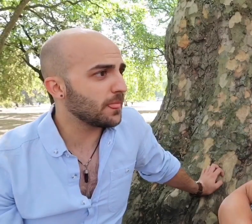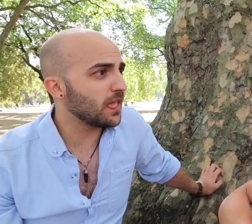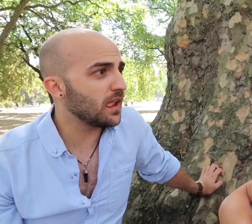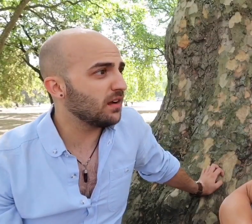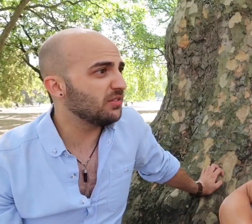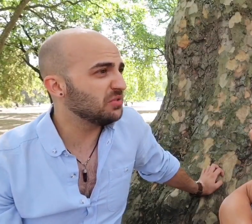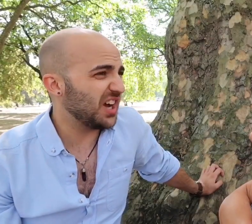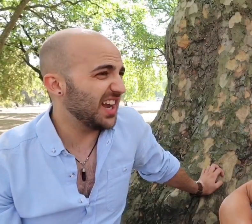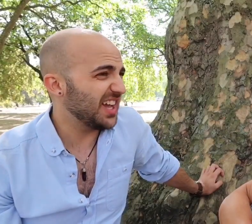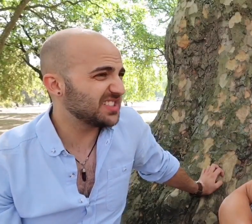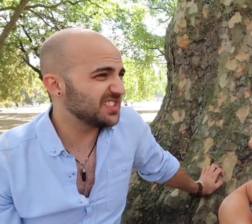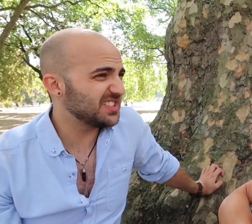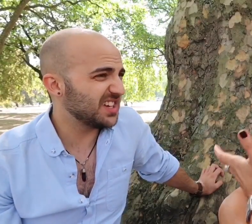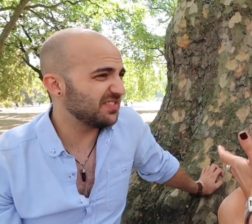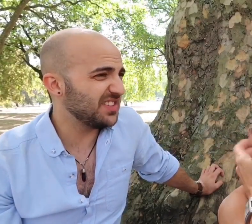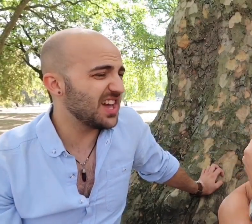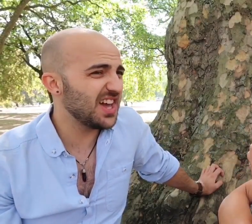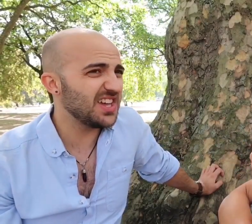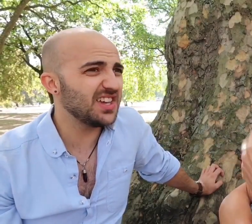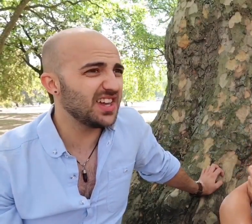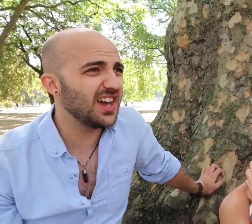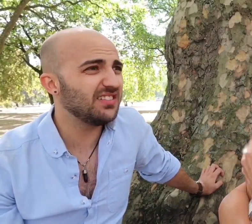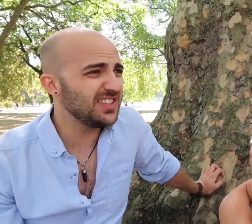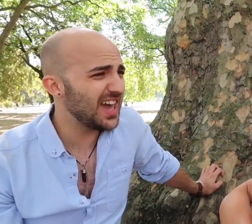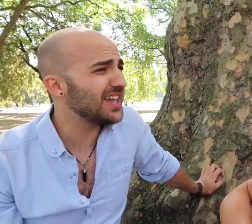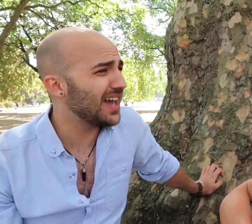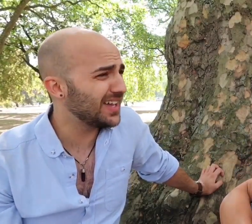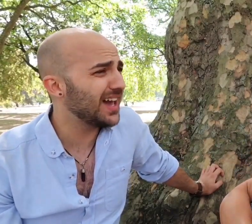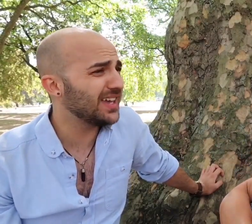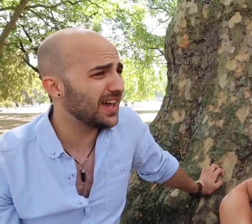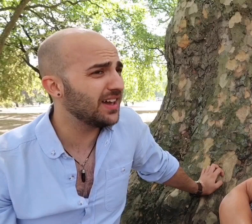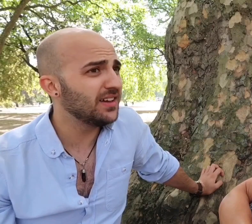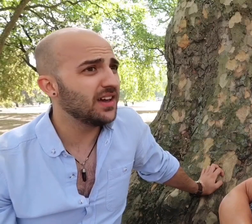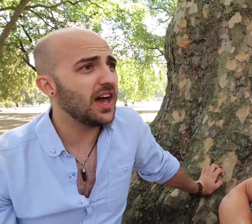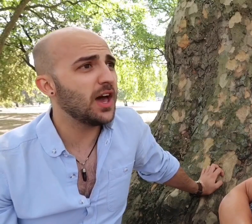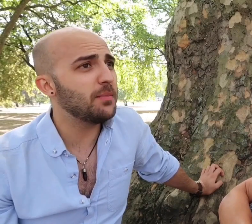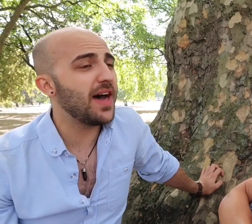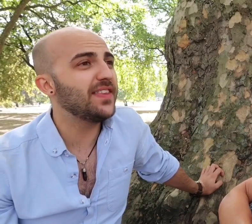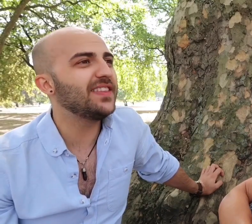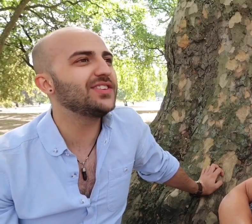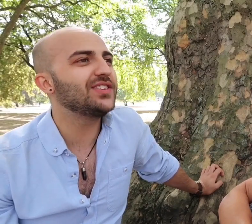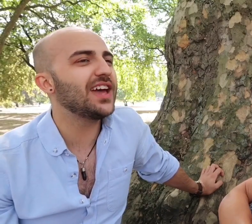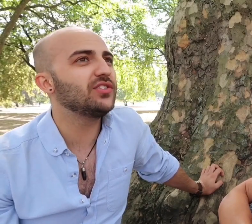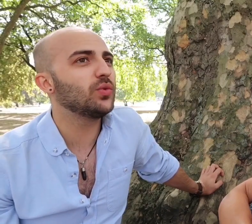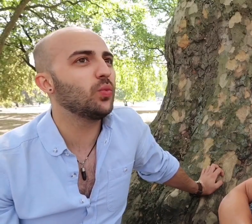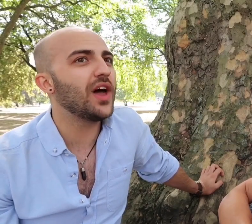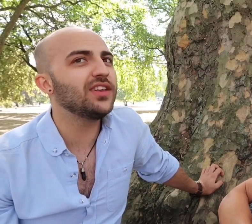or dialects or slang yeah yeah yeah yeah. And then there is a wonderful